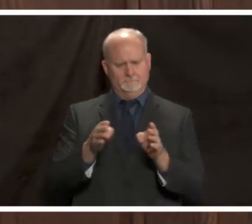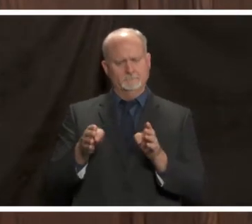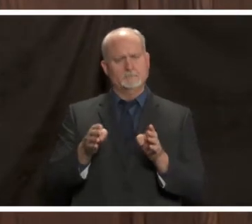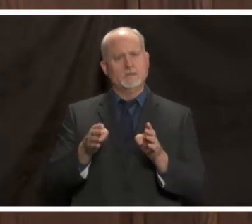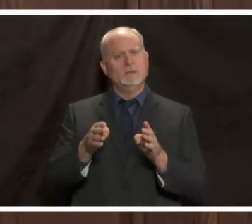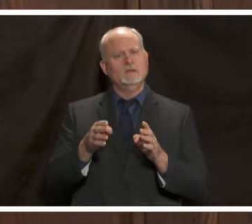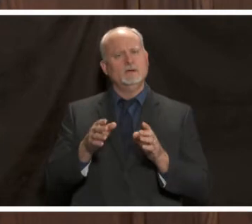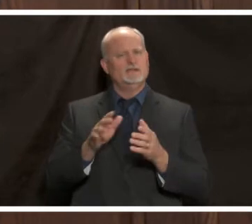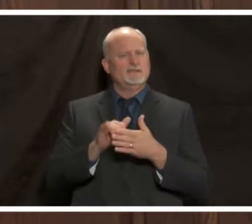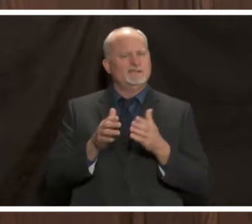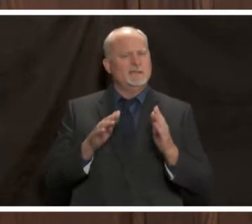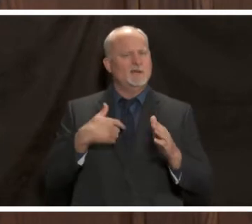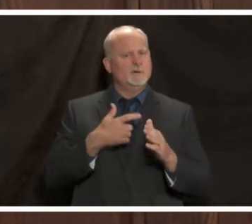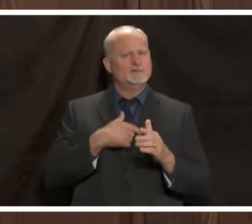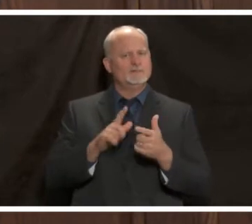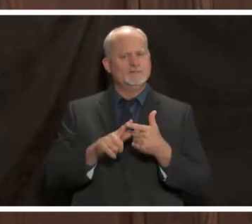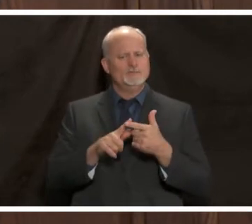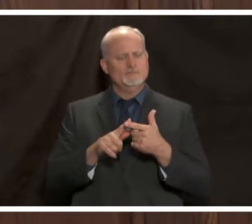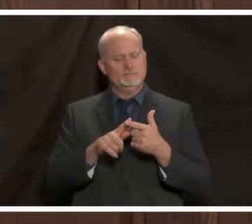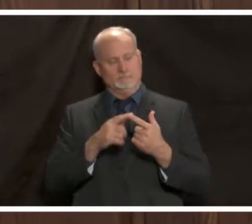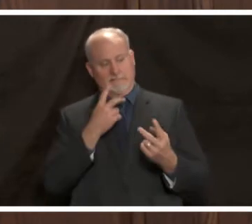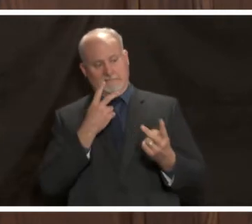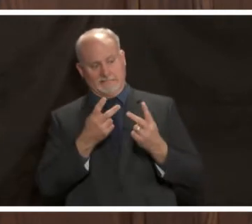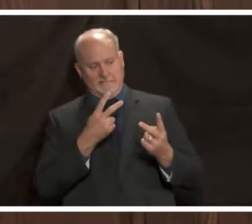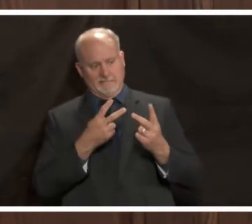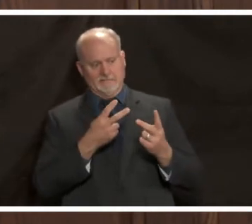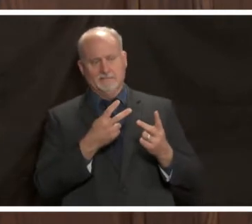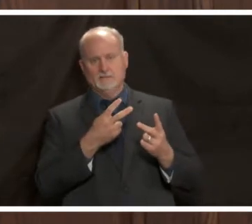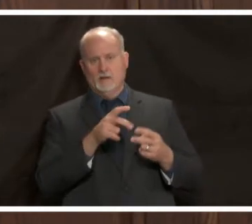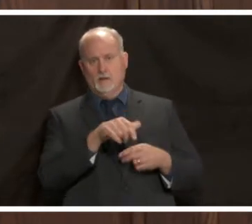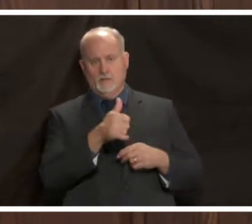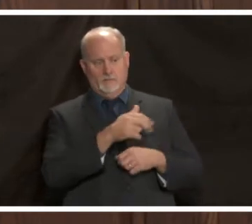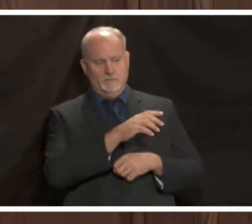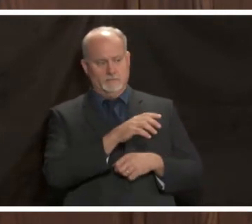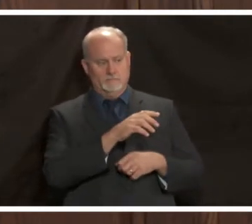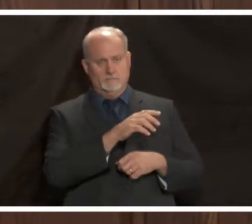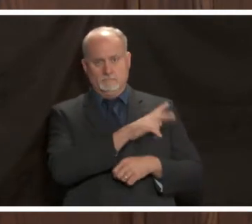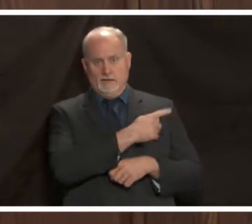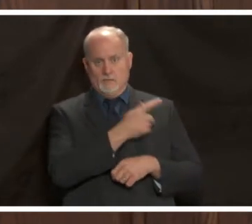of patients with covid related illness for presenting for care so by shifting some of